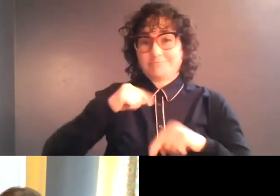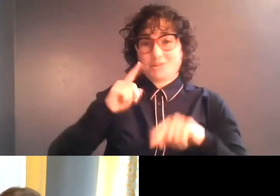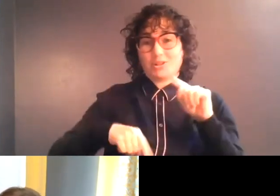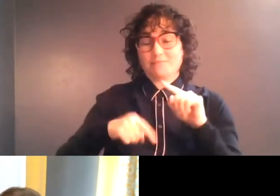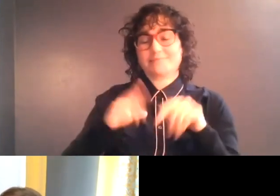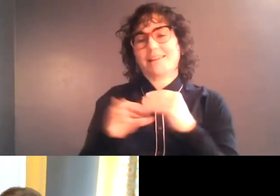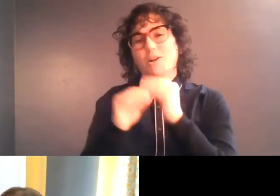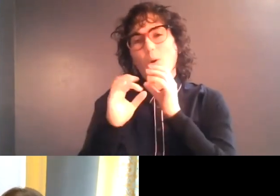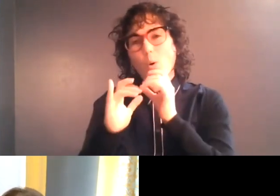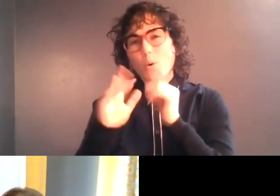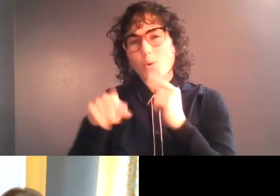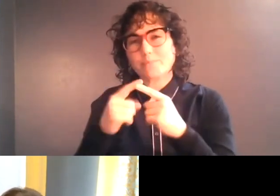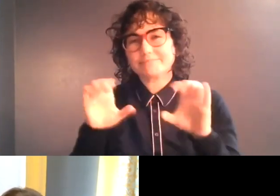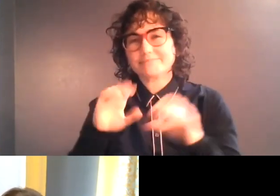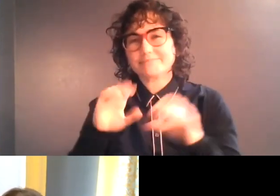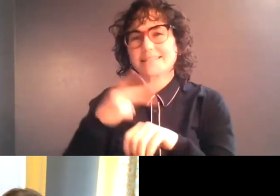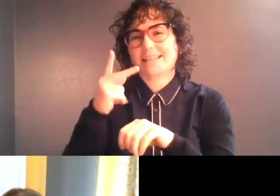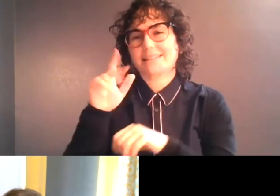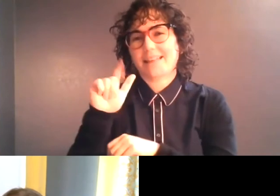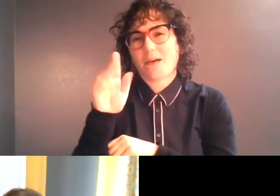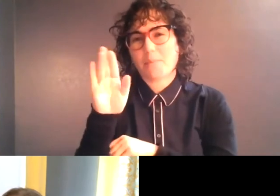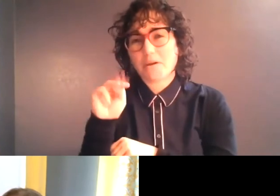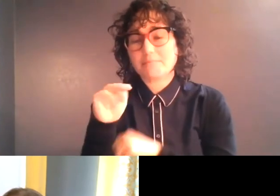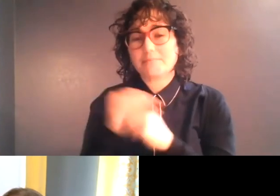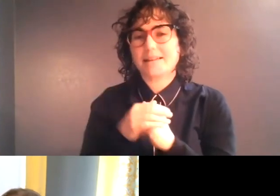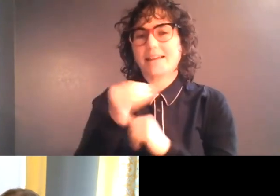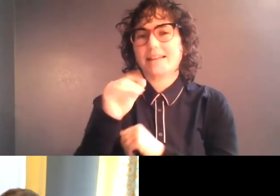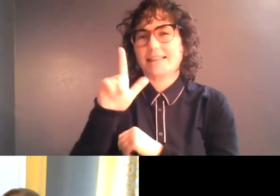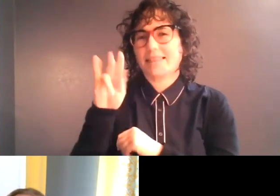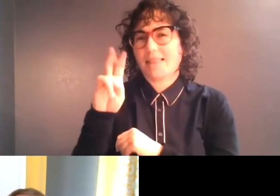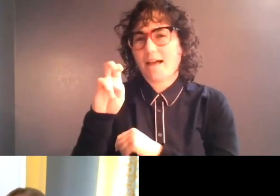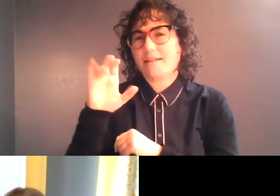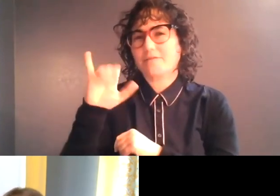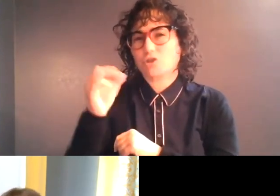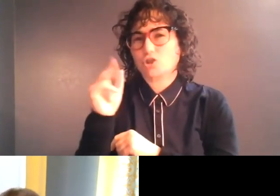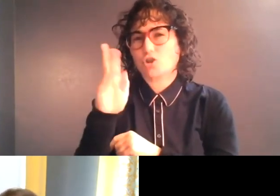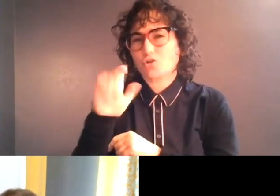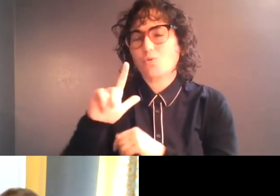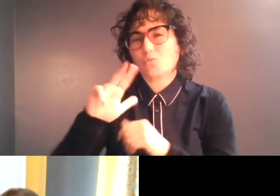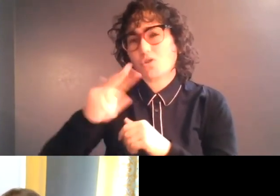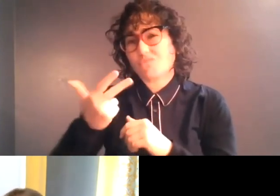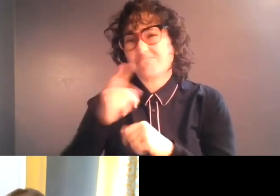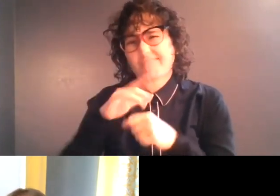when we did our second album, and Live Journal was the third. Local releases. We only play